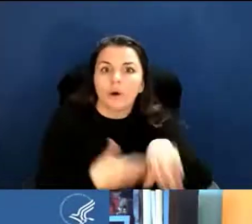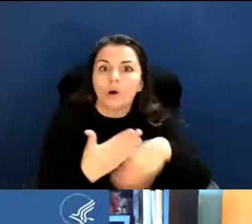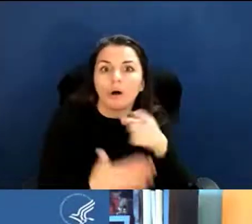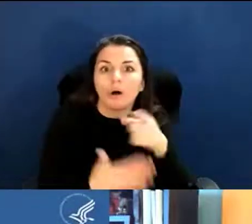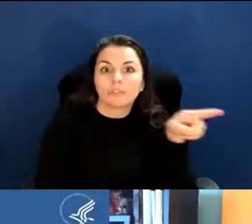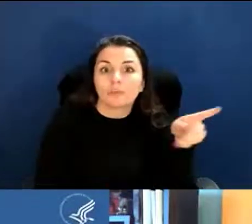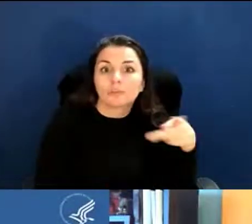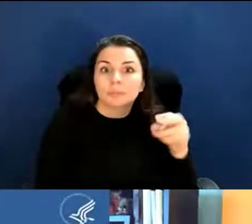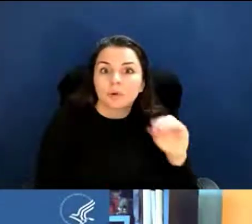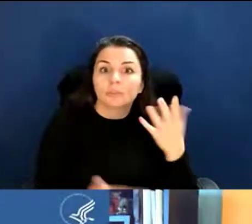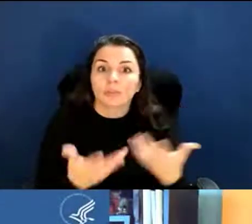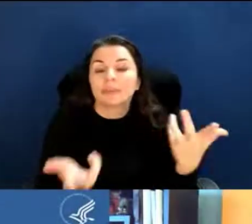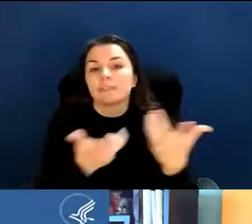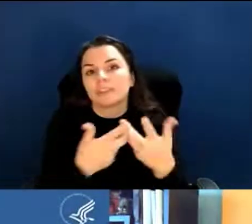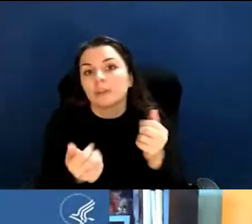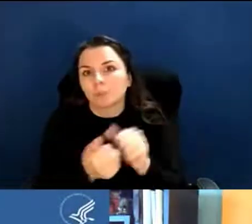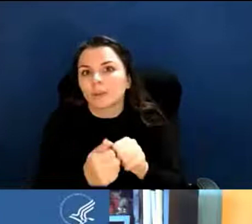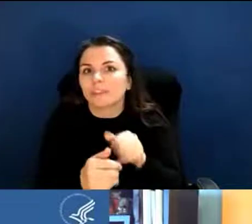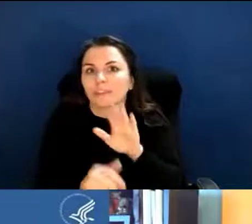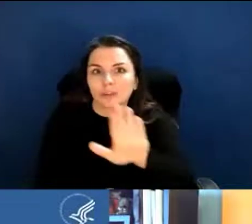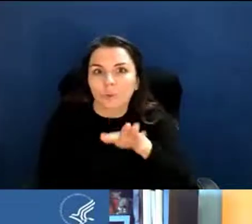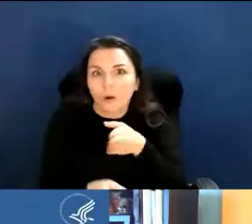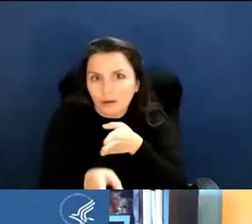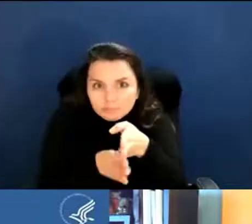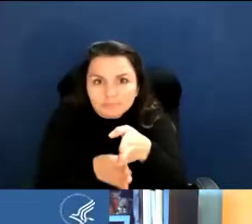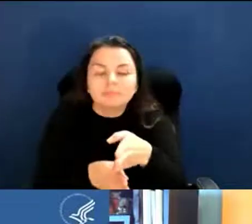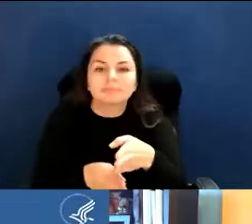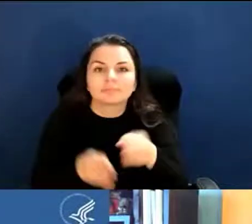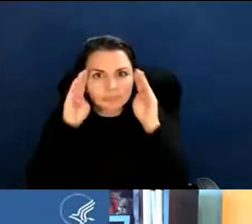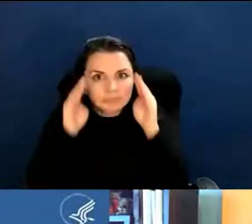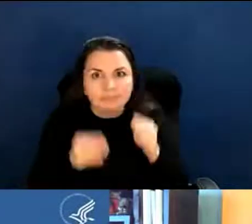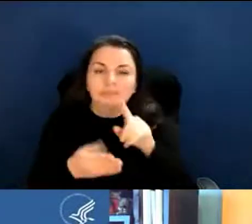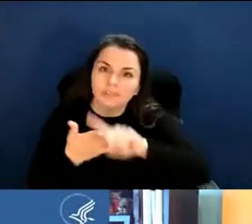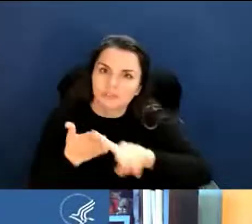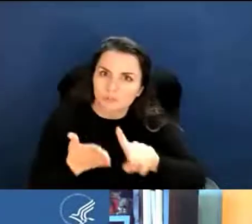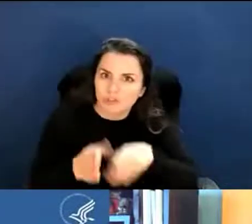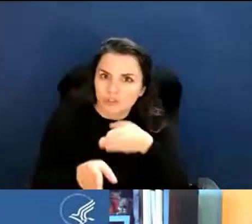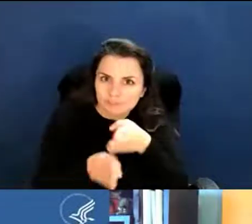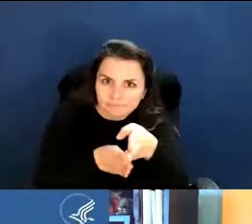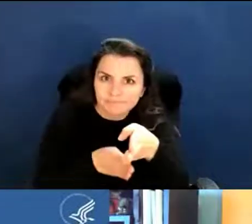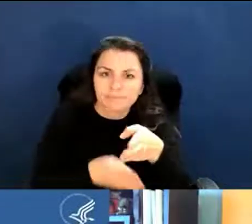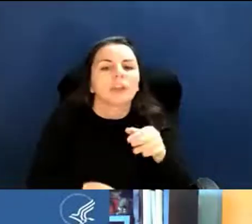with the area of science you're looking into. And so you can always e-mail someone else,